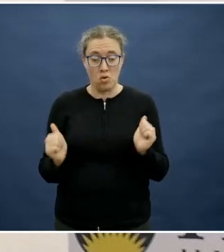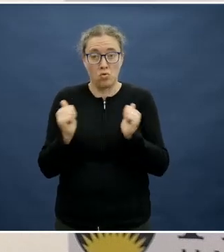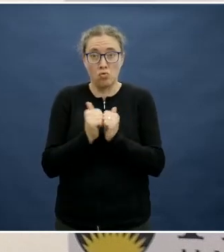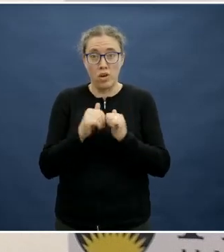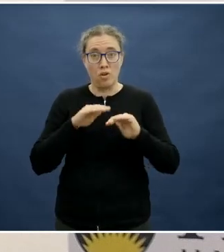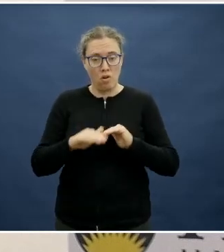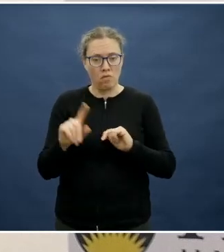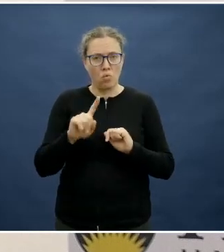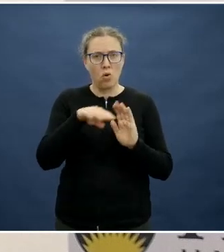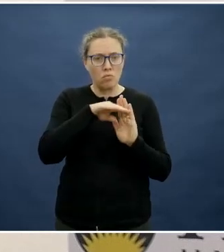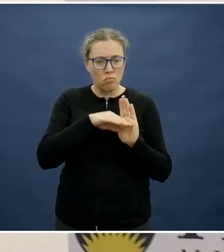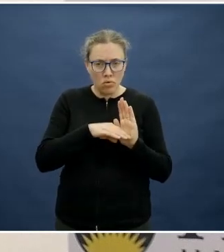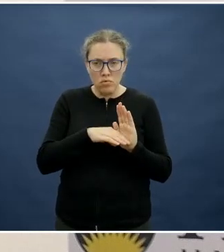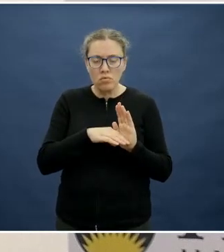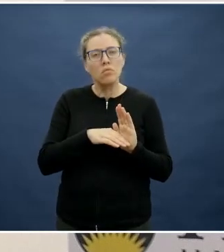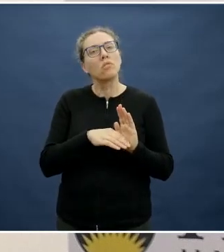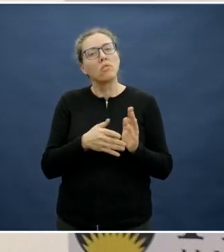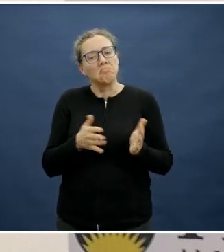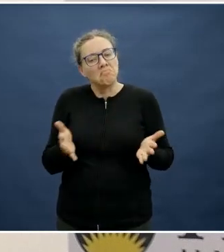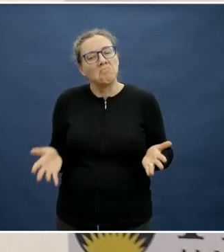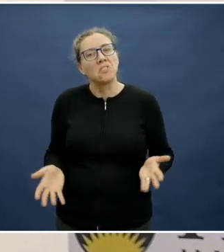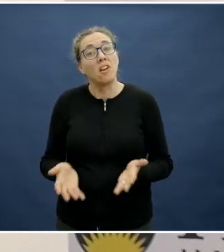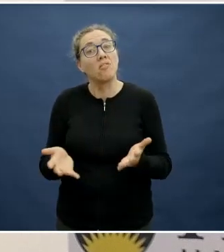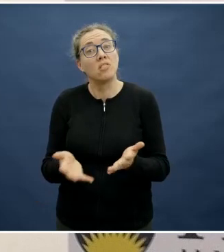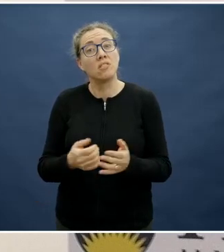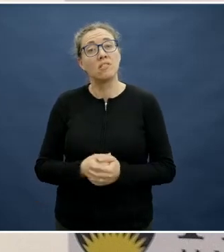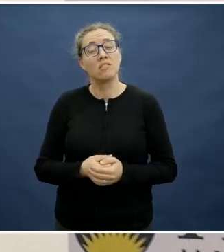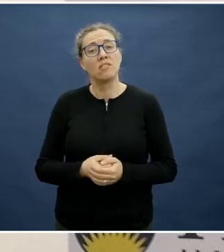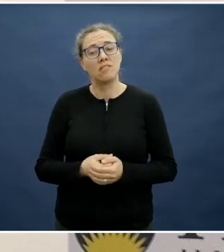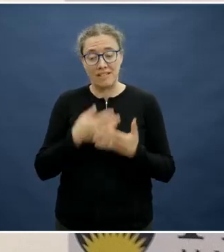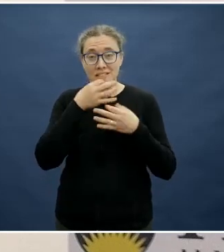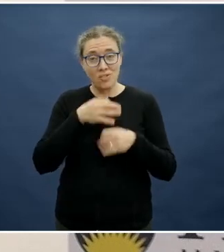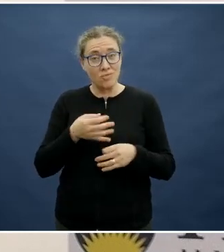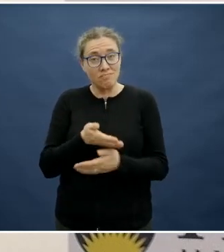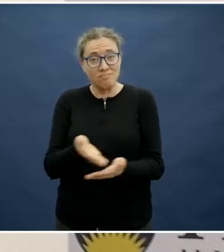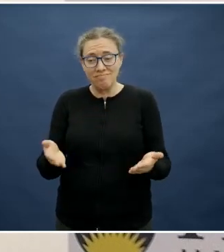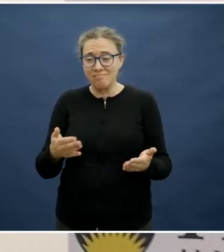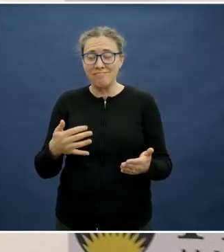I think children do like to have some control and they like to have some independence, so